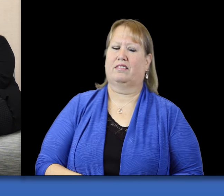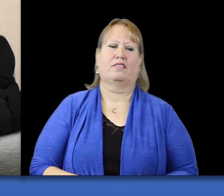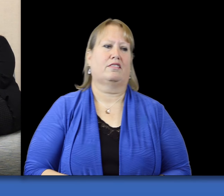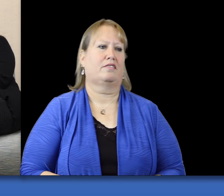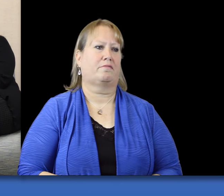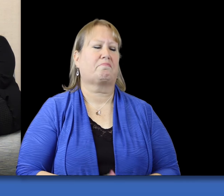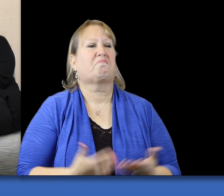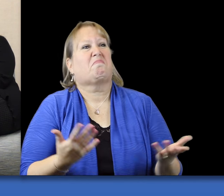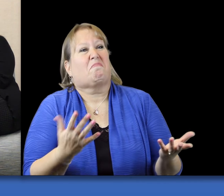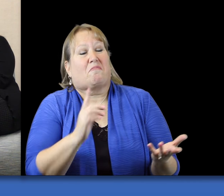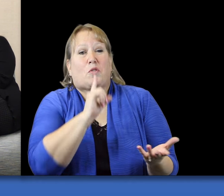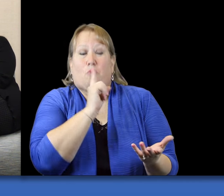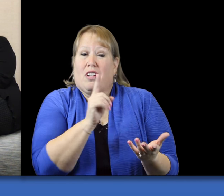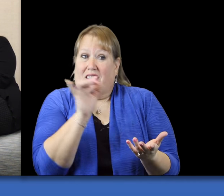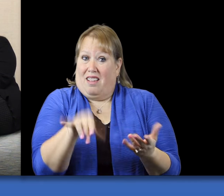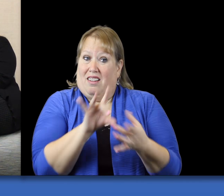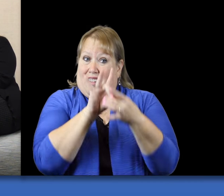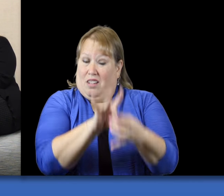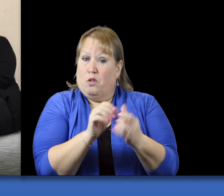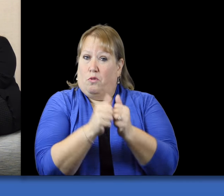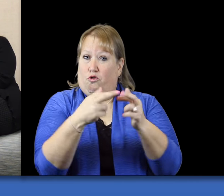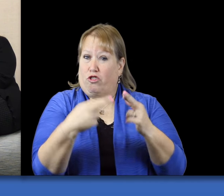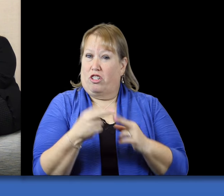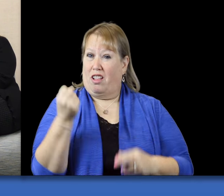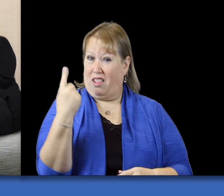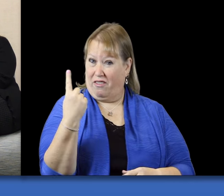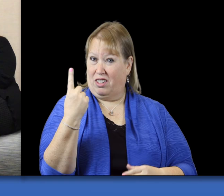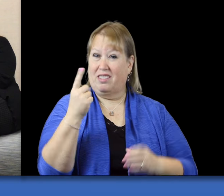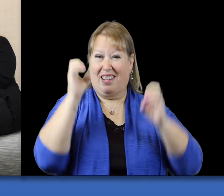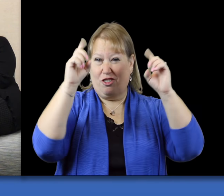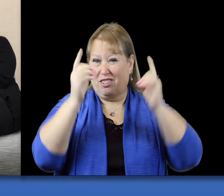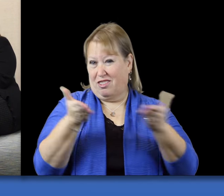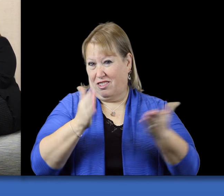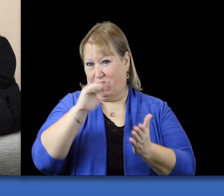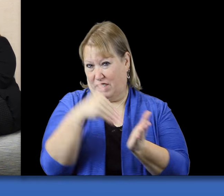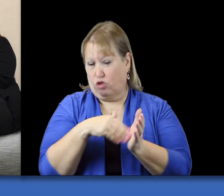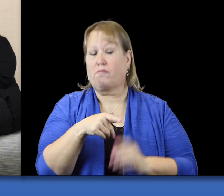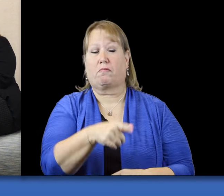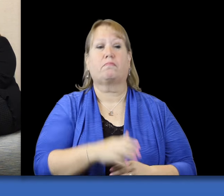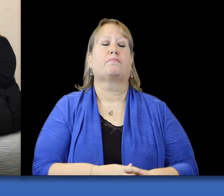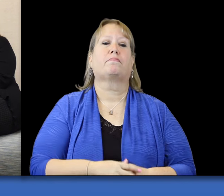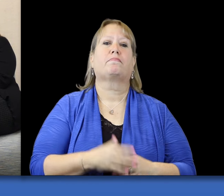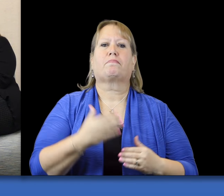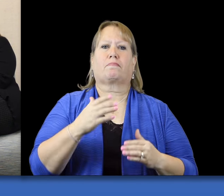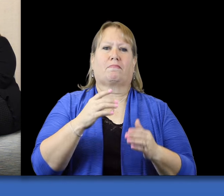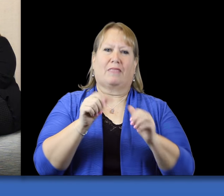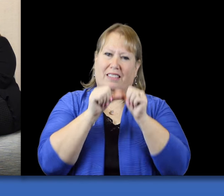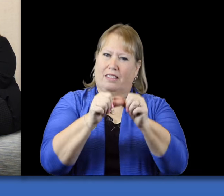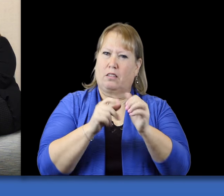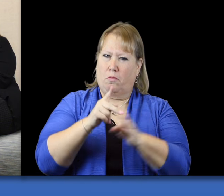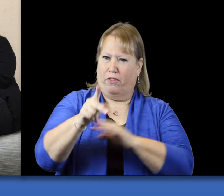It is associated with the Educational Service Center - Region 11 which is a continuing professional education provider.